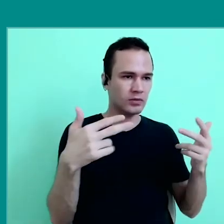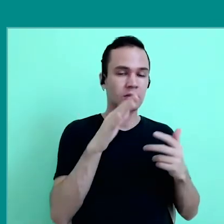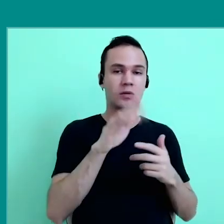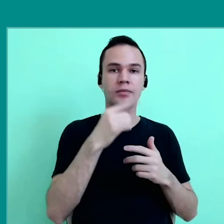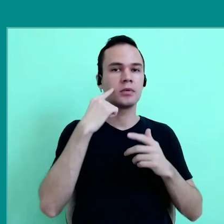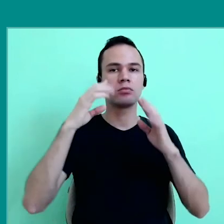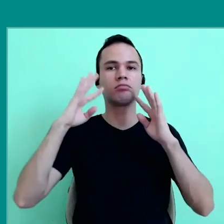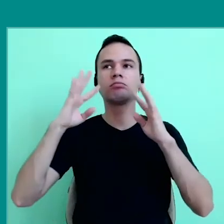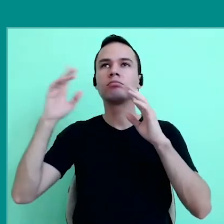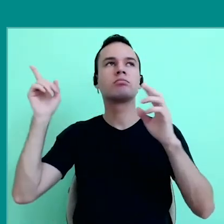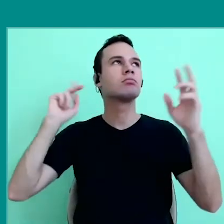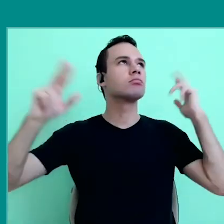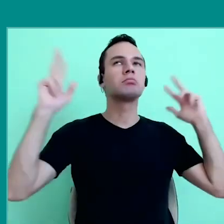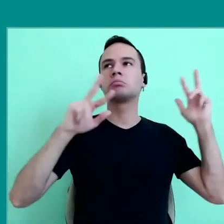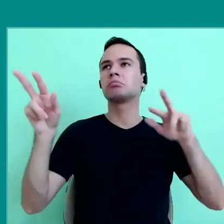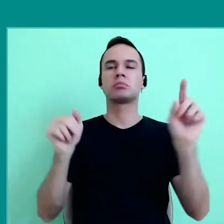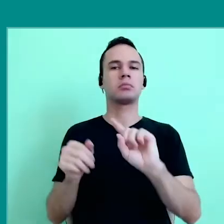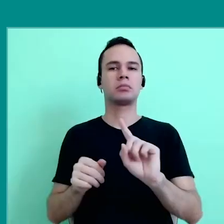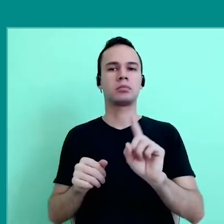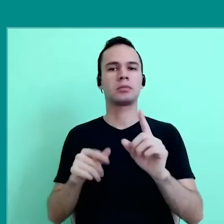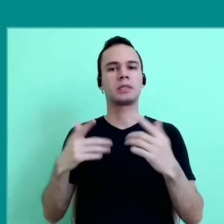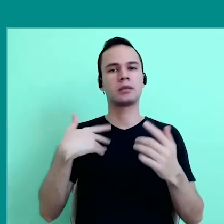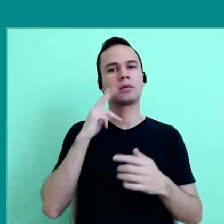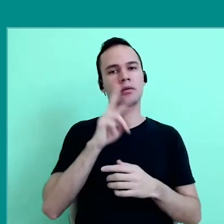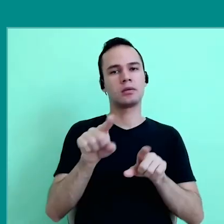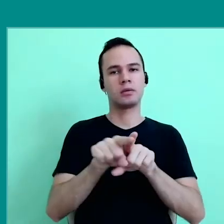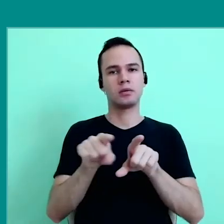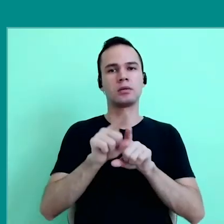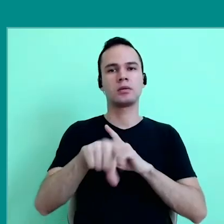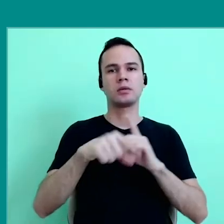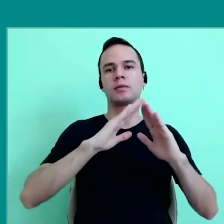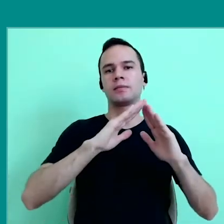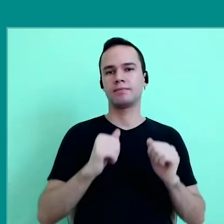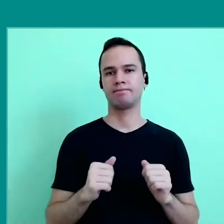Less attention in what happens around, this is something we see also in homes.